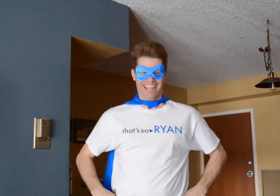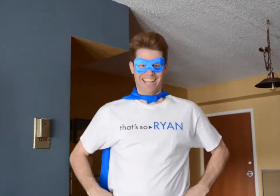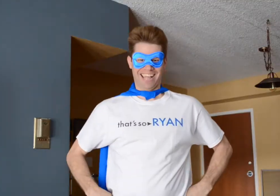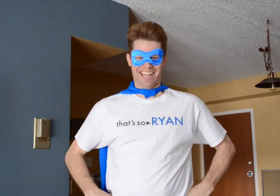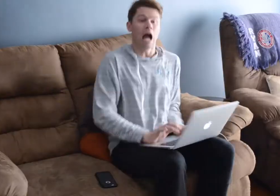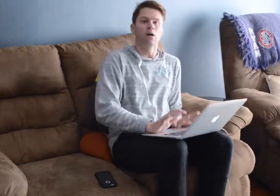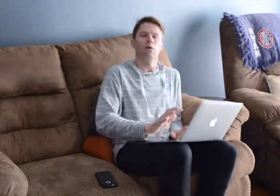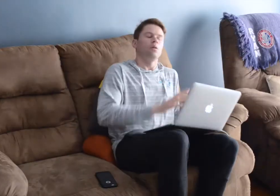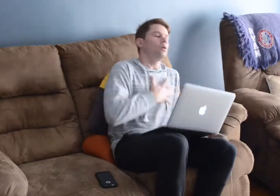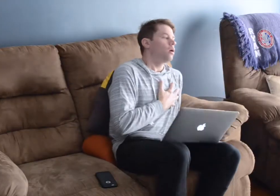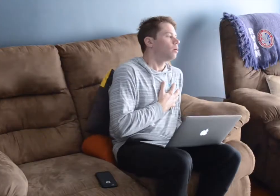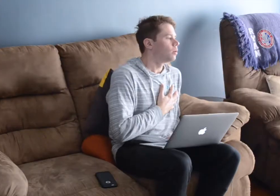AHHH